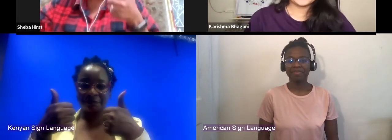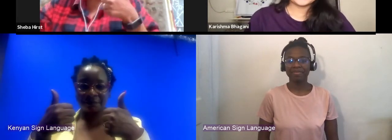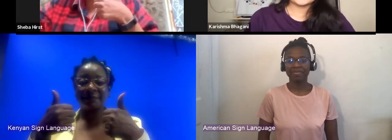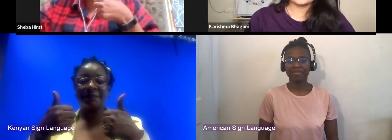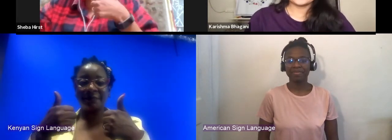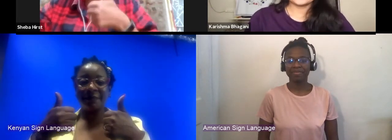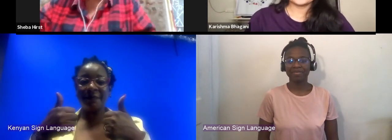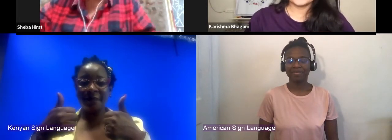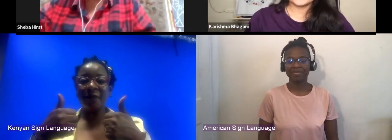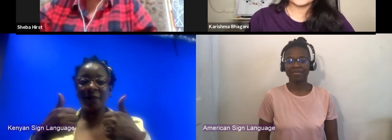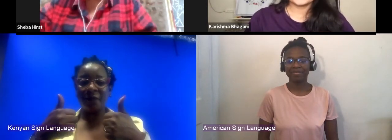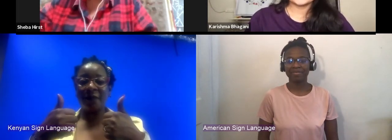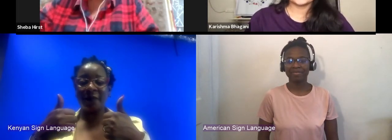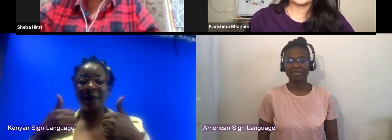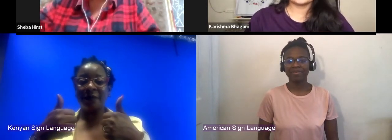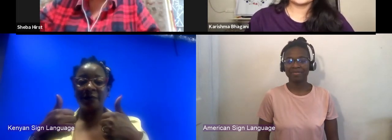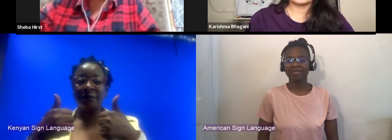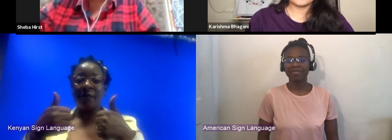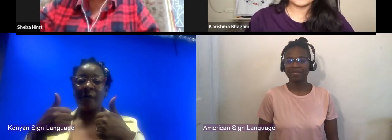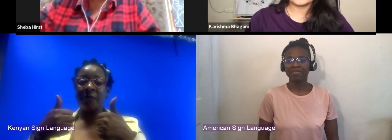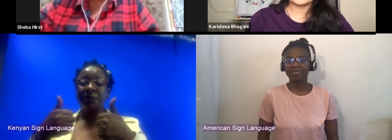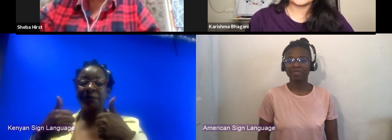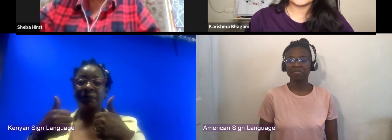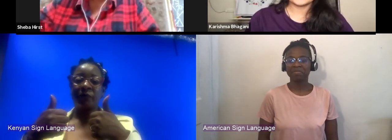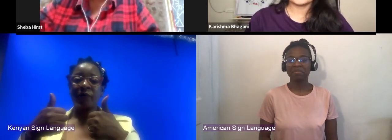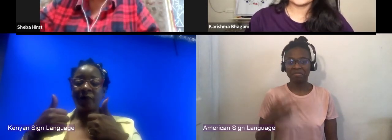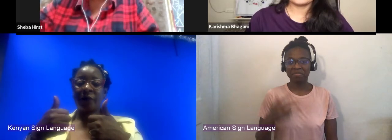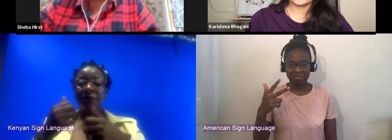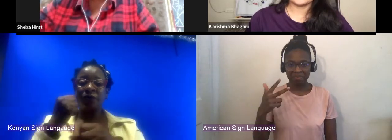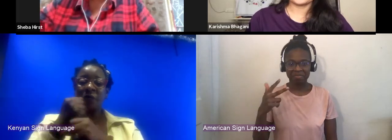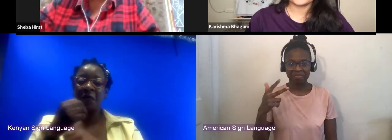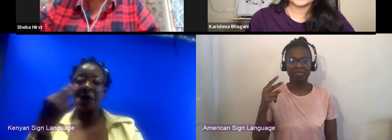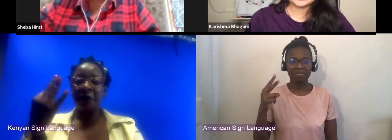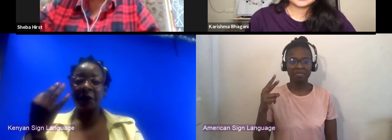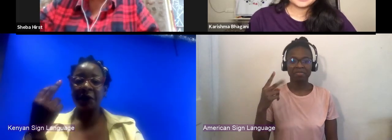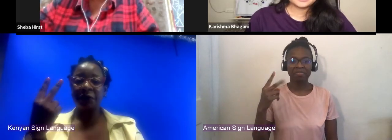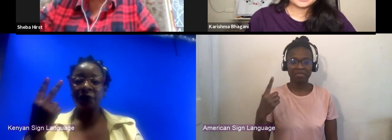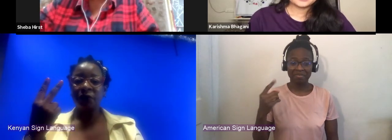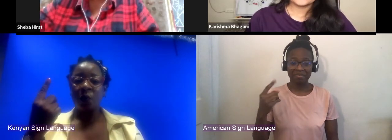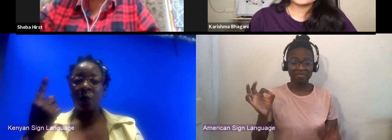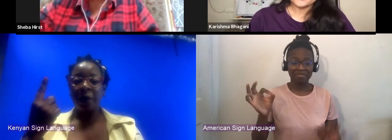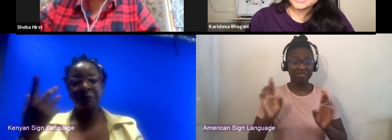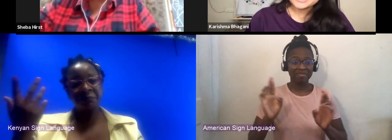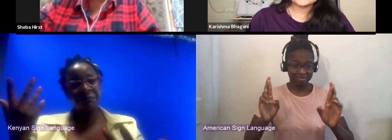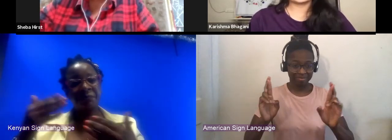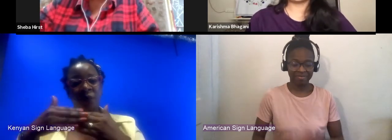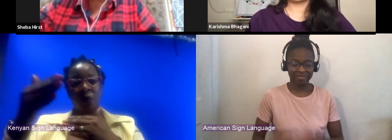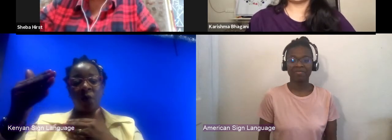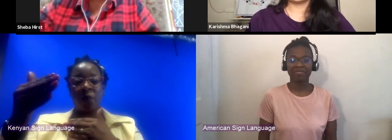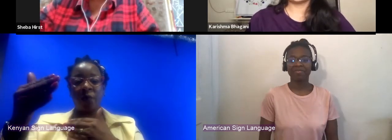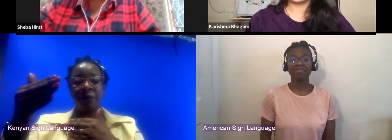We'll just do a 3, 2, 1, and here we go. Good morning. Good afternoon.